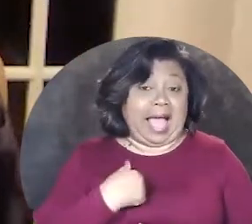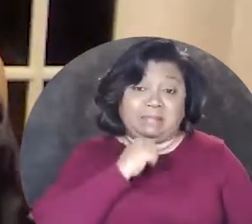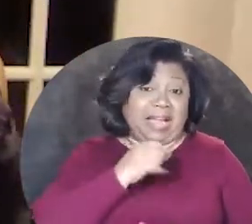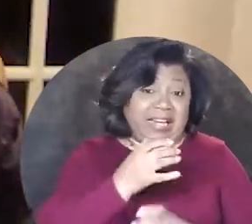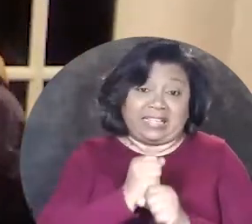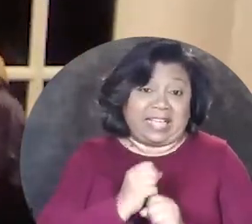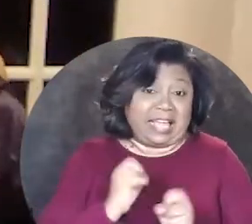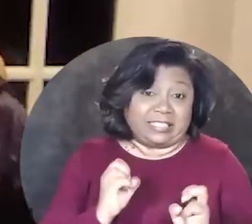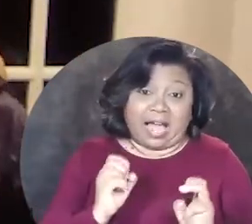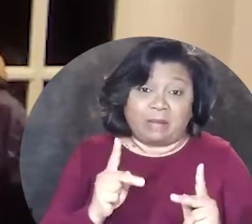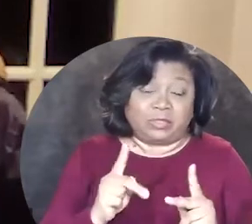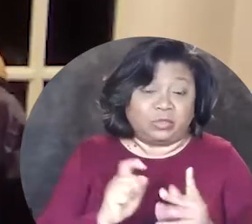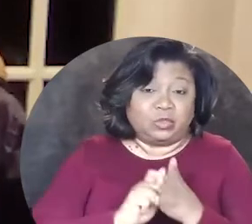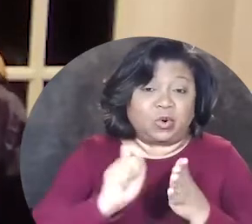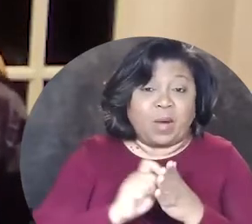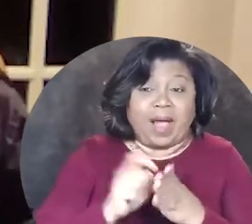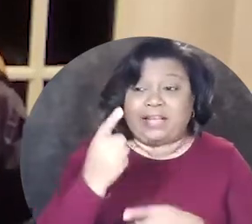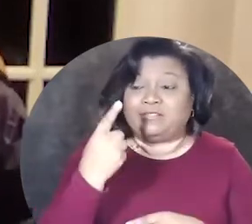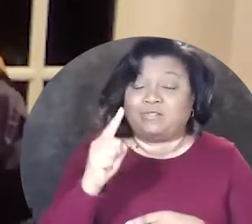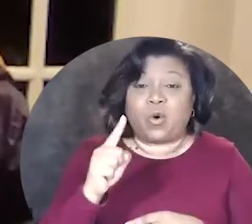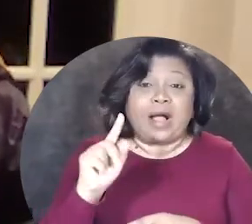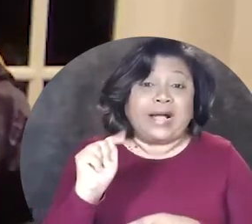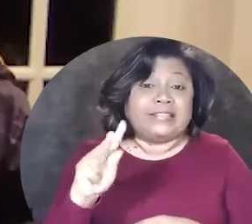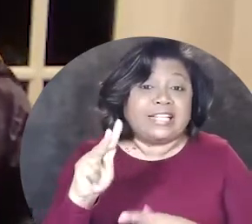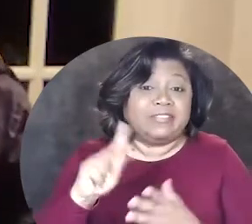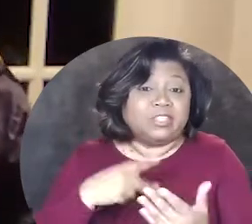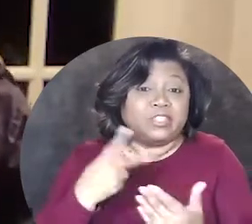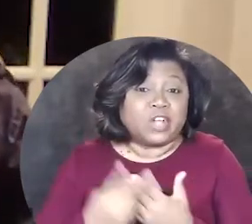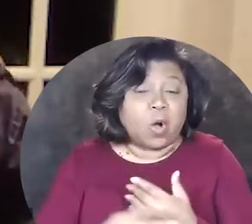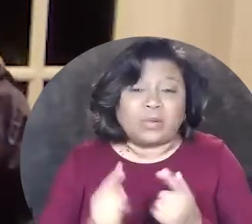like, I might not get an opportunity to write for a TV show